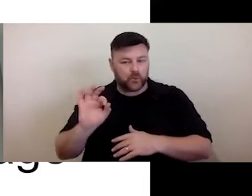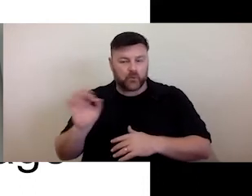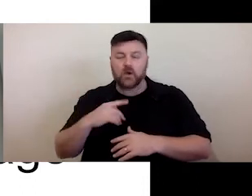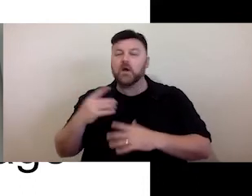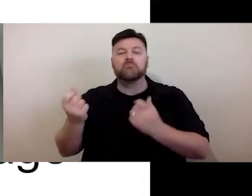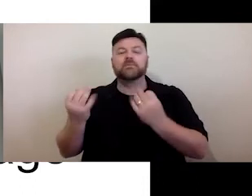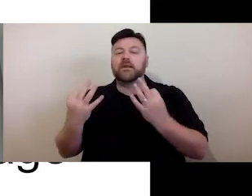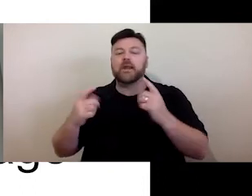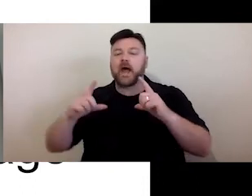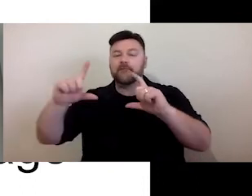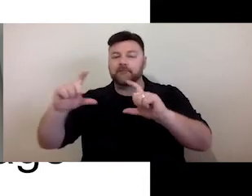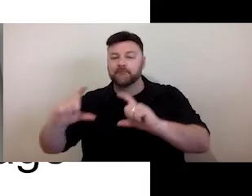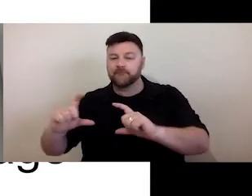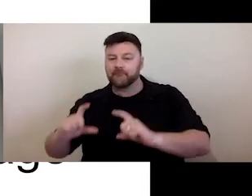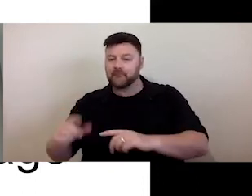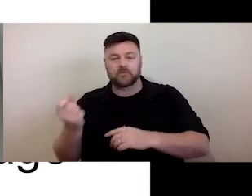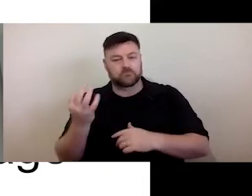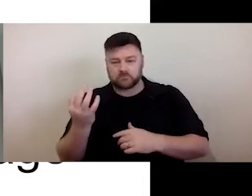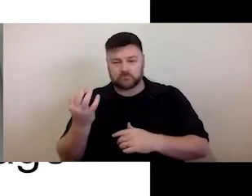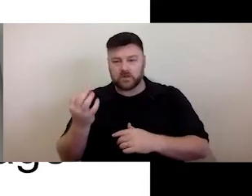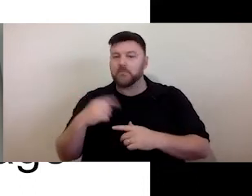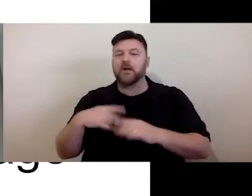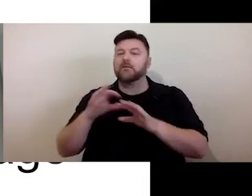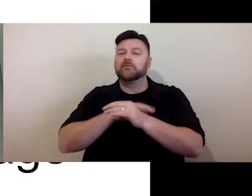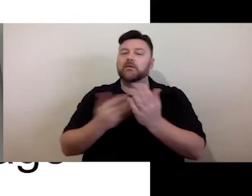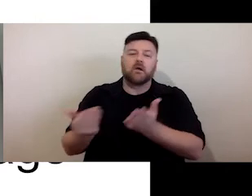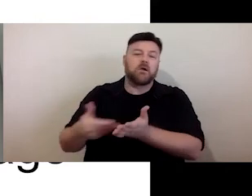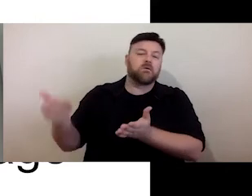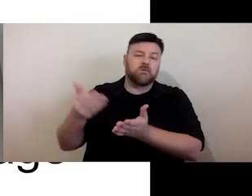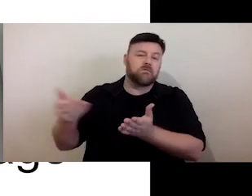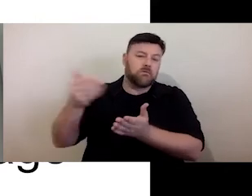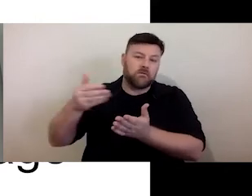very flowery language that, you know, often people need to go to the